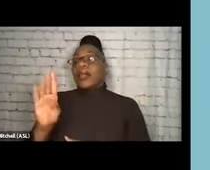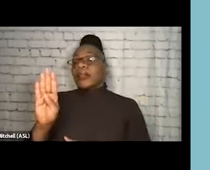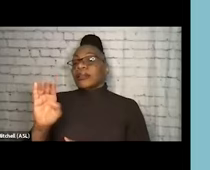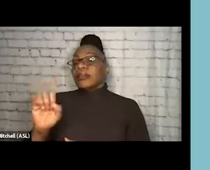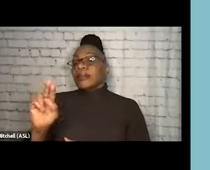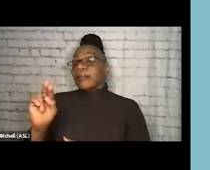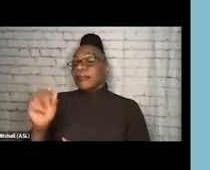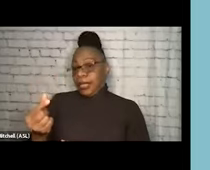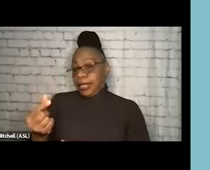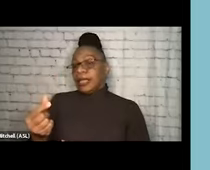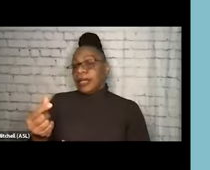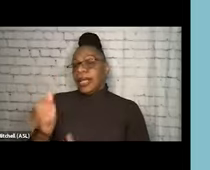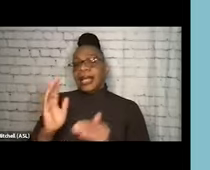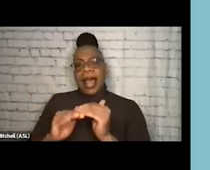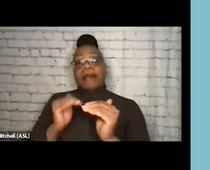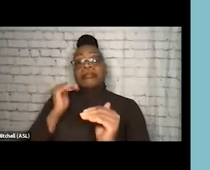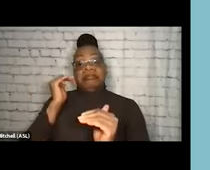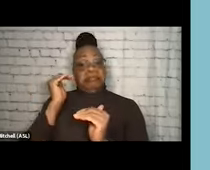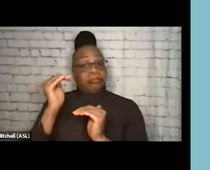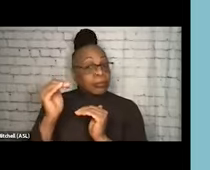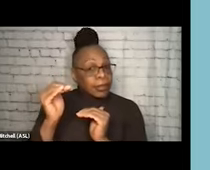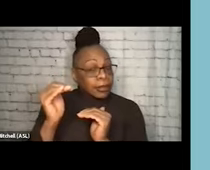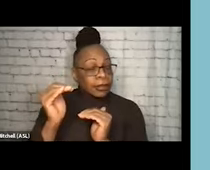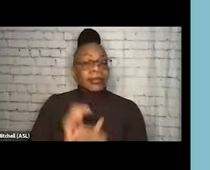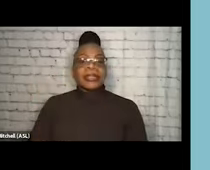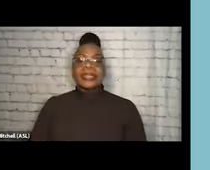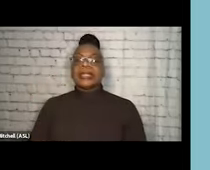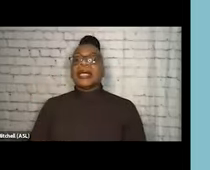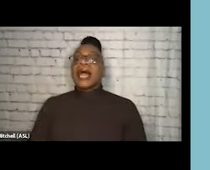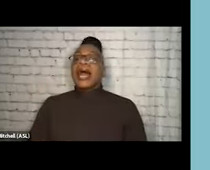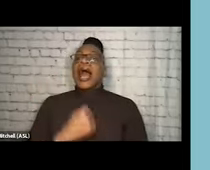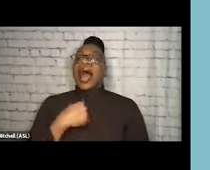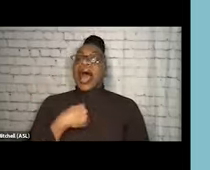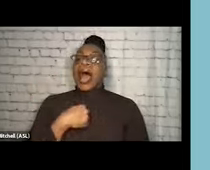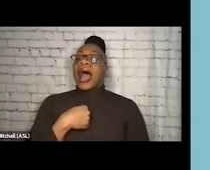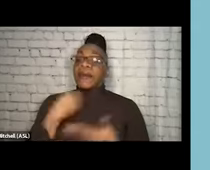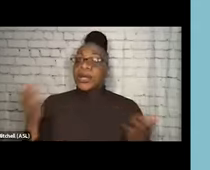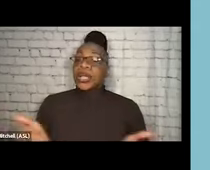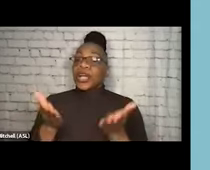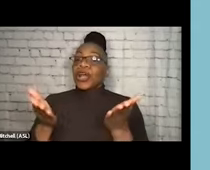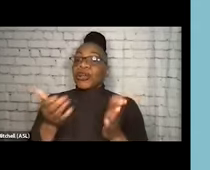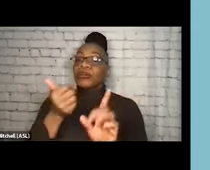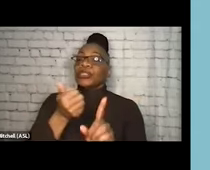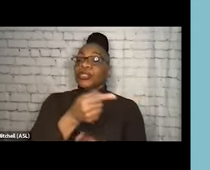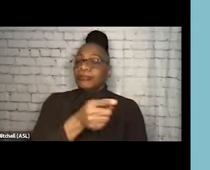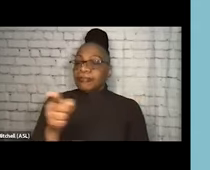And beyond that I would encourage you, as an organization, when you're considering implementing this approach